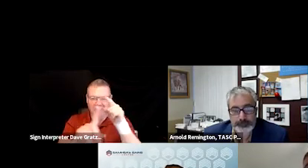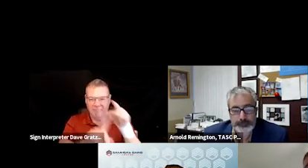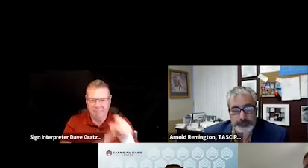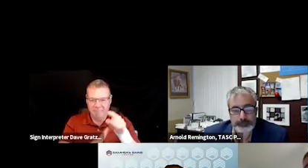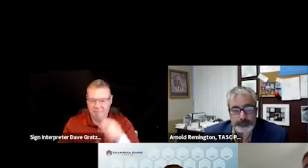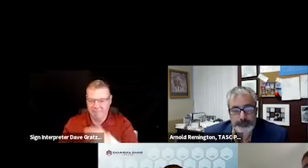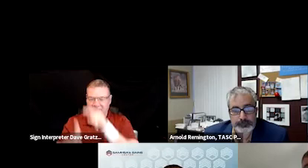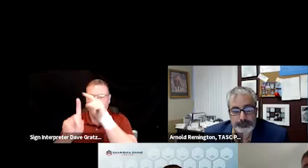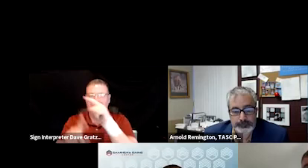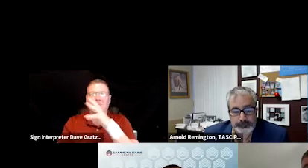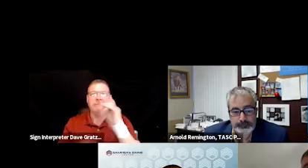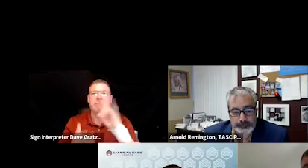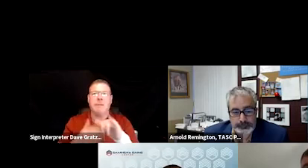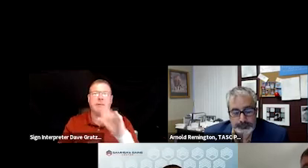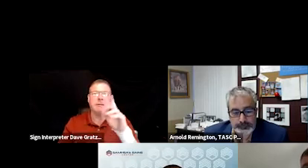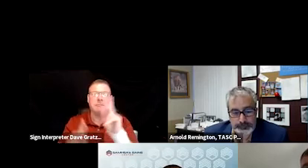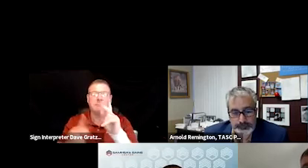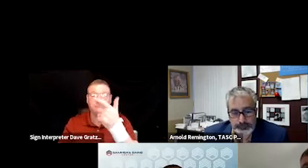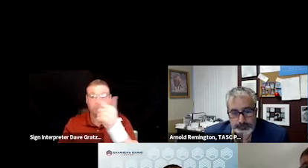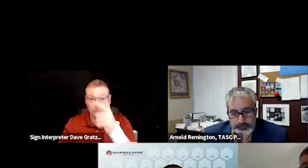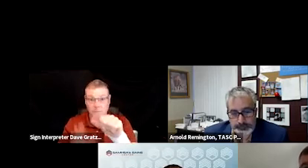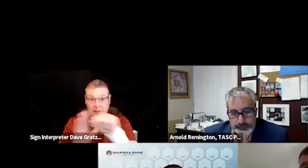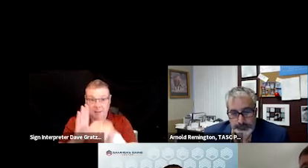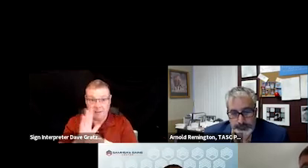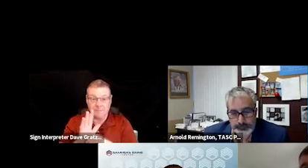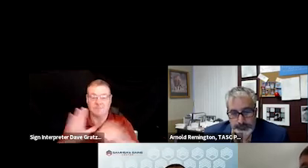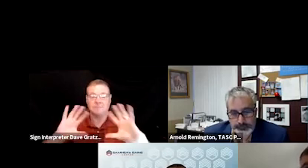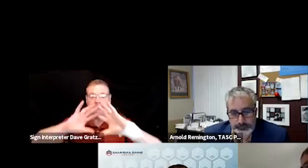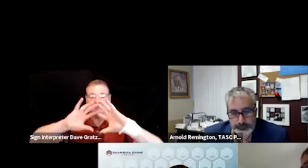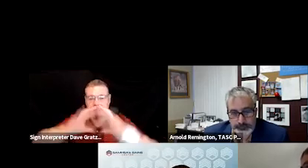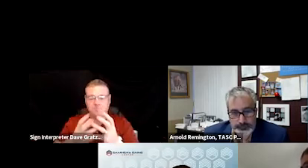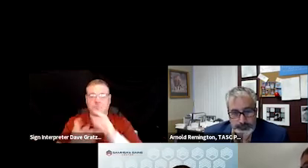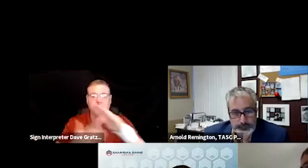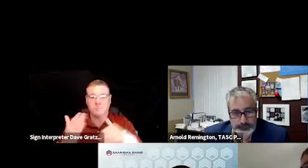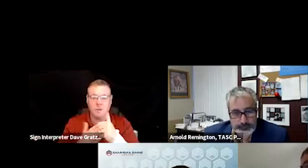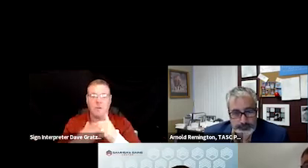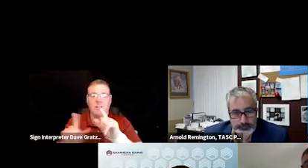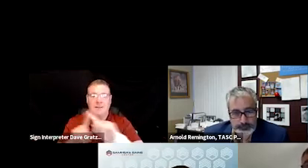Again, Georgia, the state of Georgia by consolidating all of those different telephone numbers